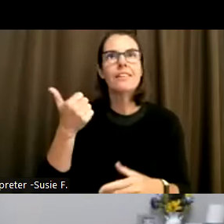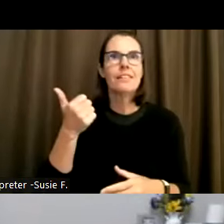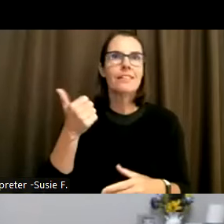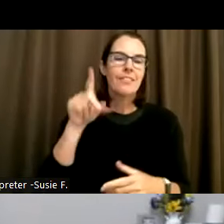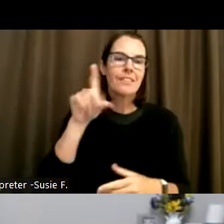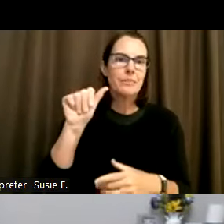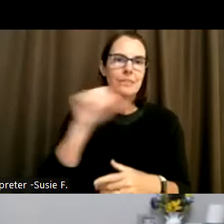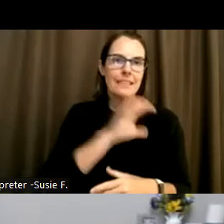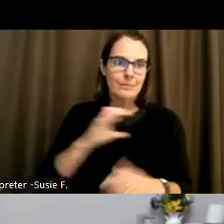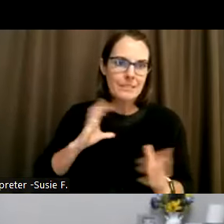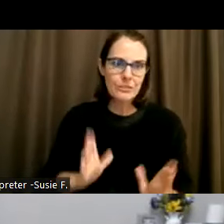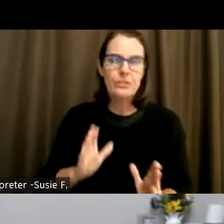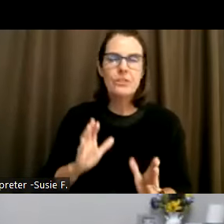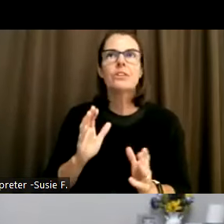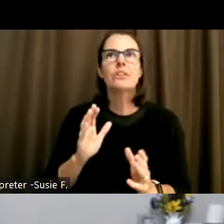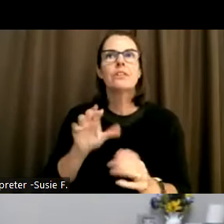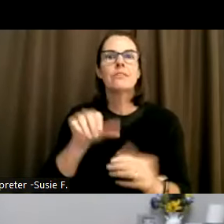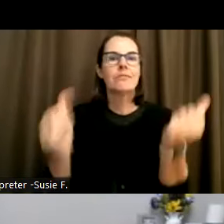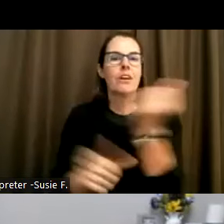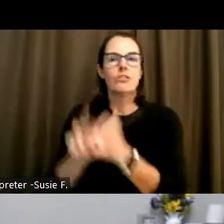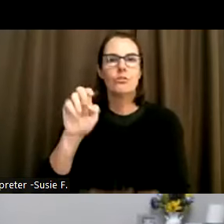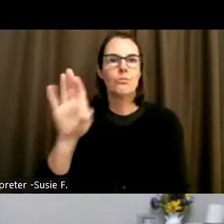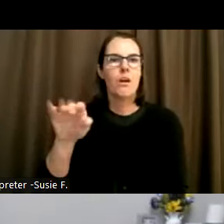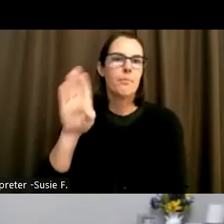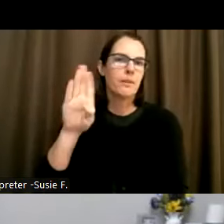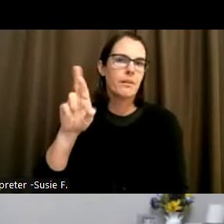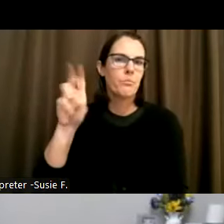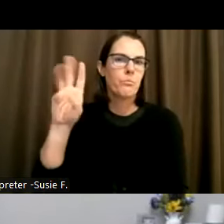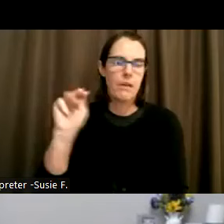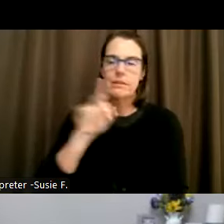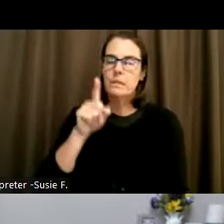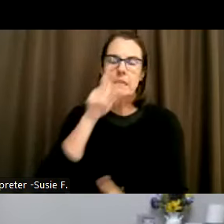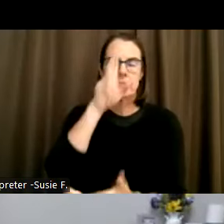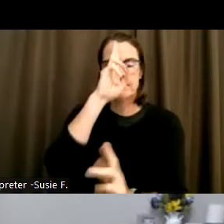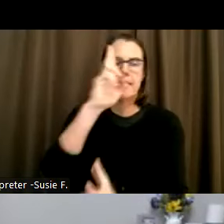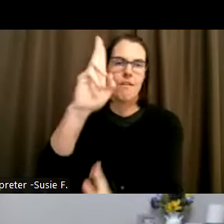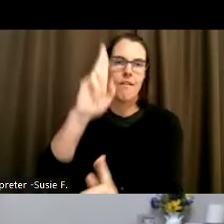Commissioner under Governor Brown and and it was an honor to work with everyone and Joseph and all of that.